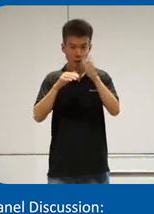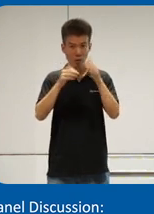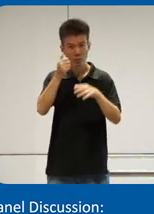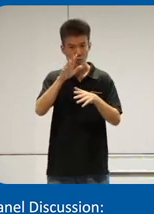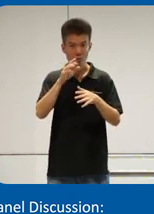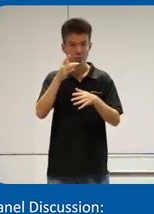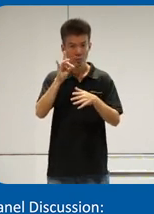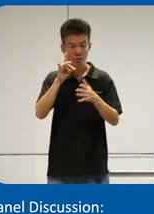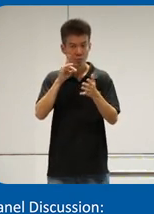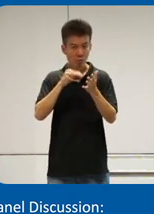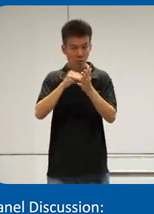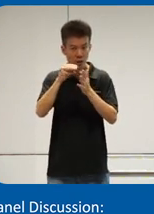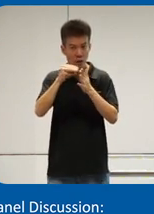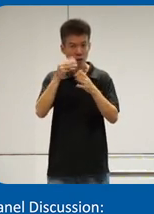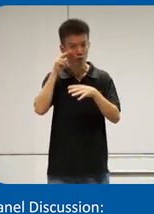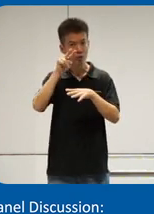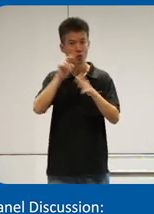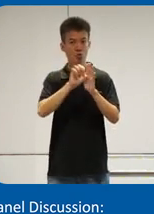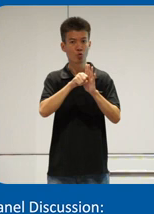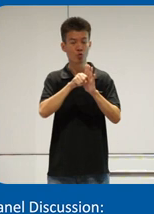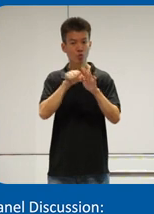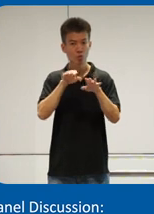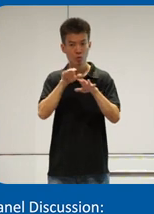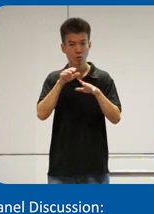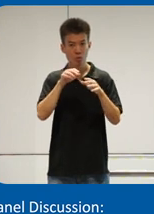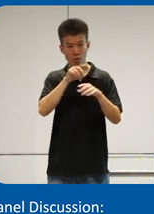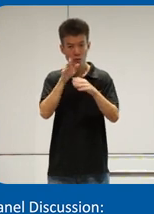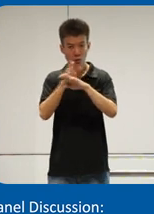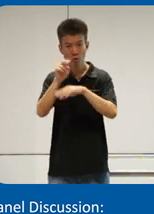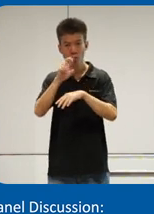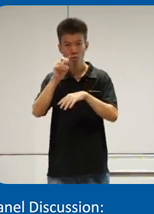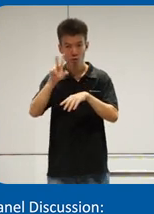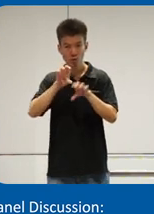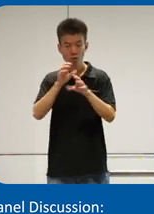million views soon so uh over the course of 2023 we've made a few uh videos on different topics